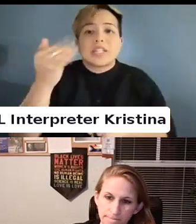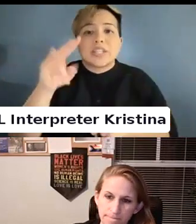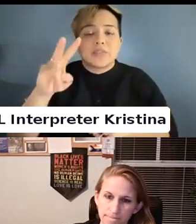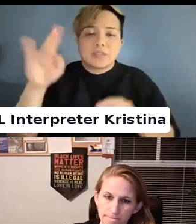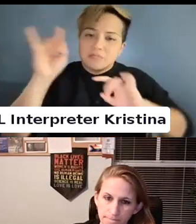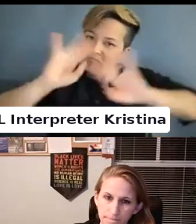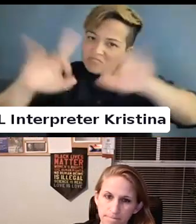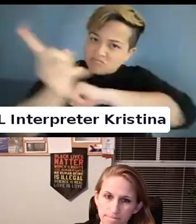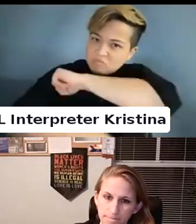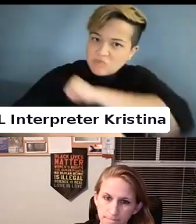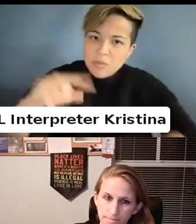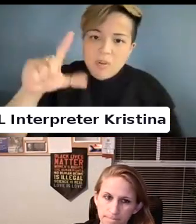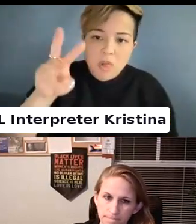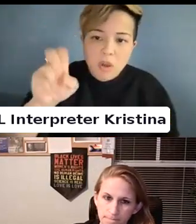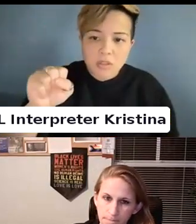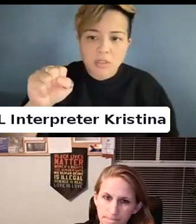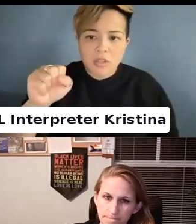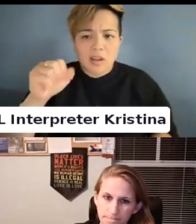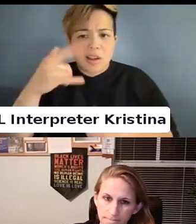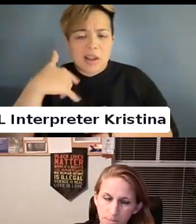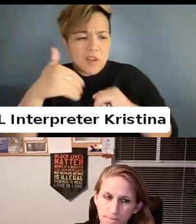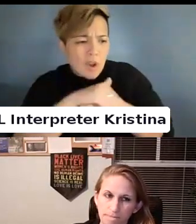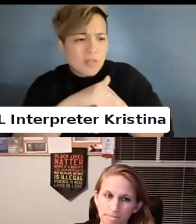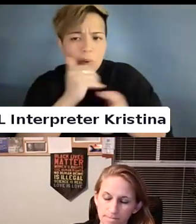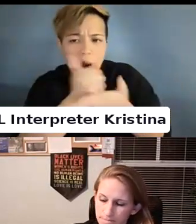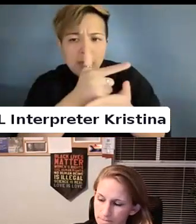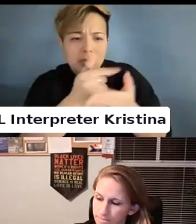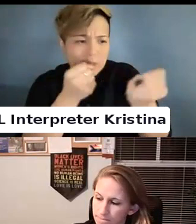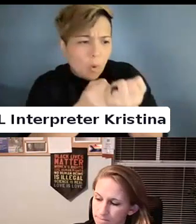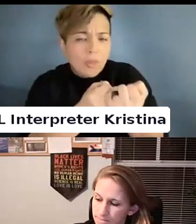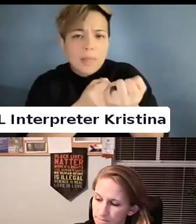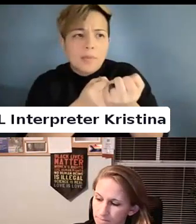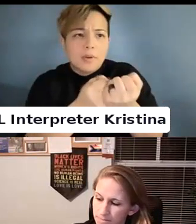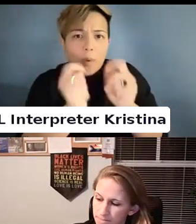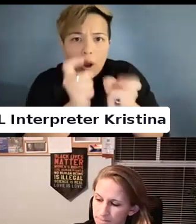We are going to have to cover these people or help or support them to provide as we saw